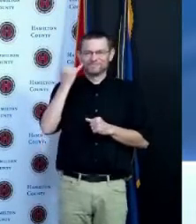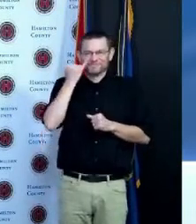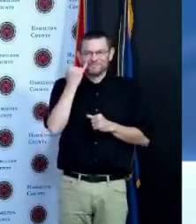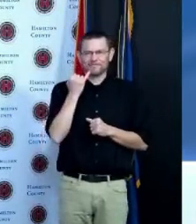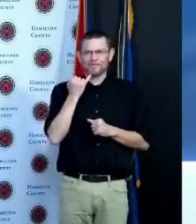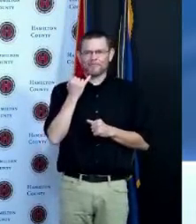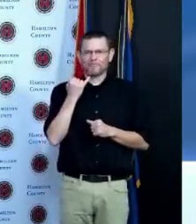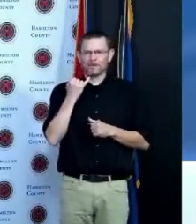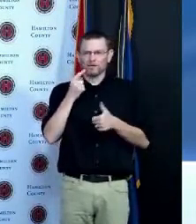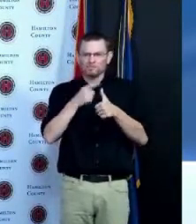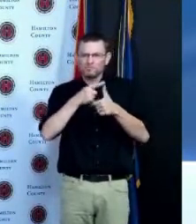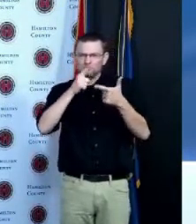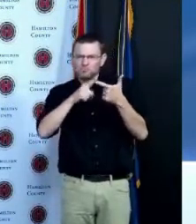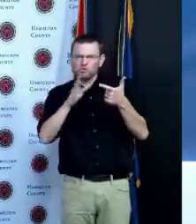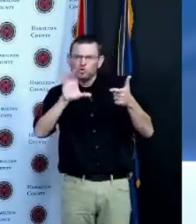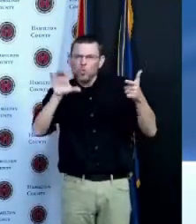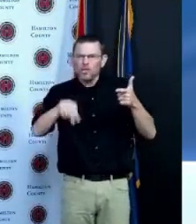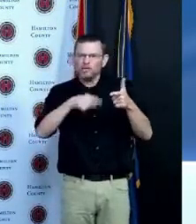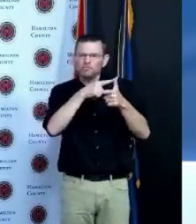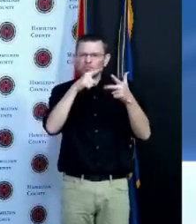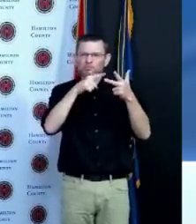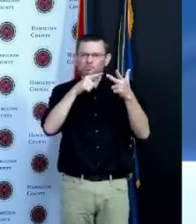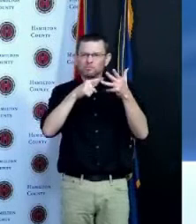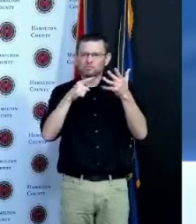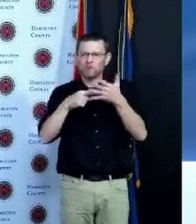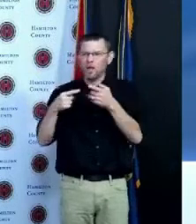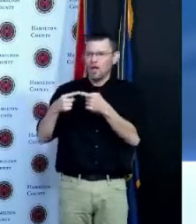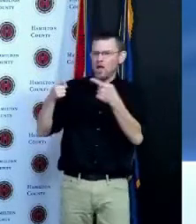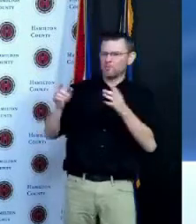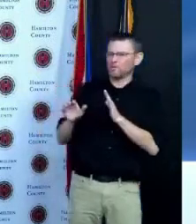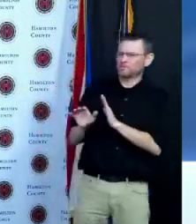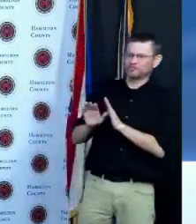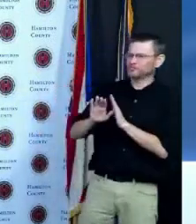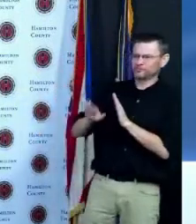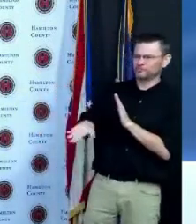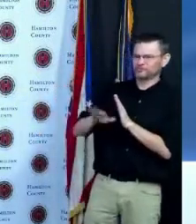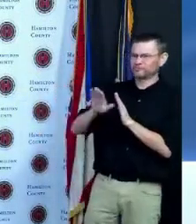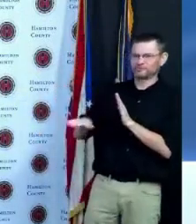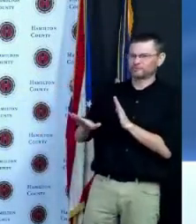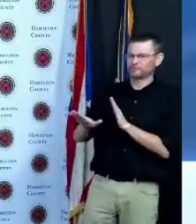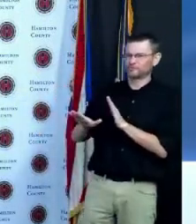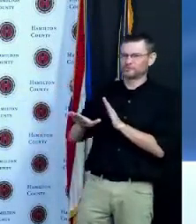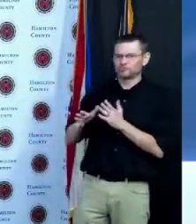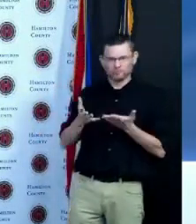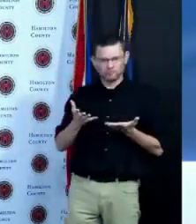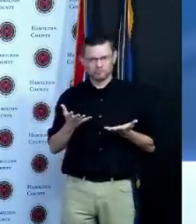and so today the opposite is true I think there's a hardening of the 30 to 40 percent of Republican